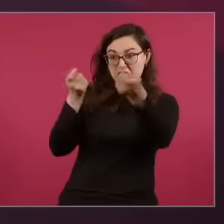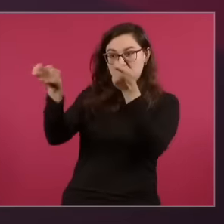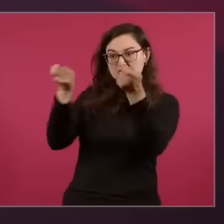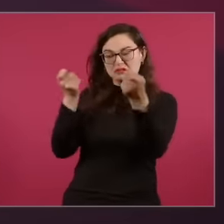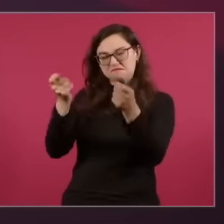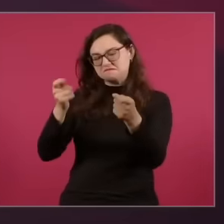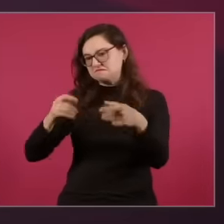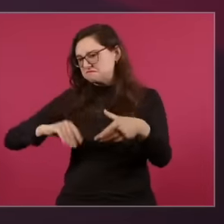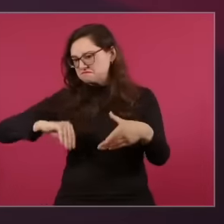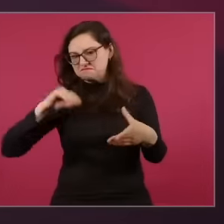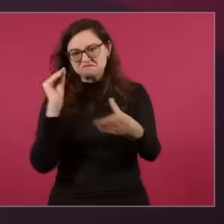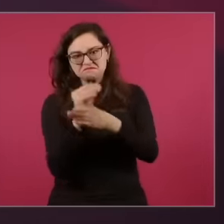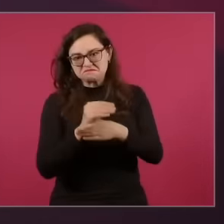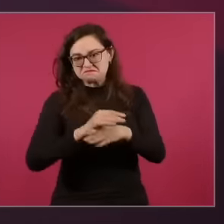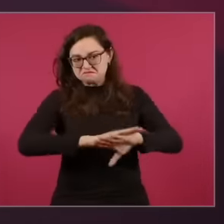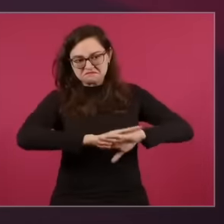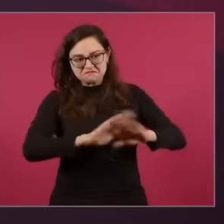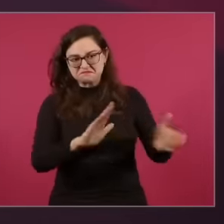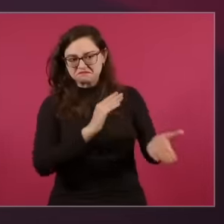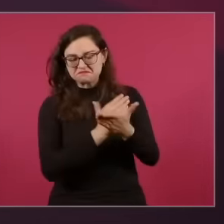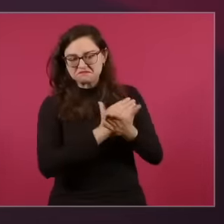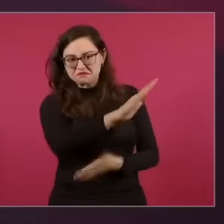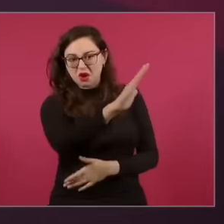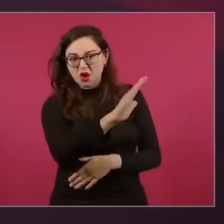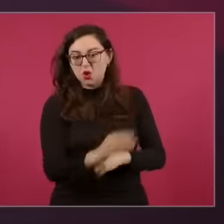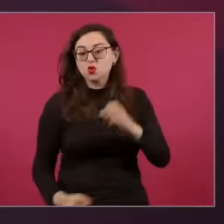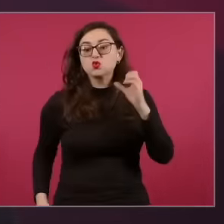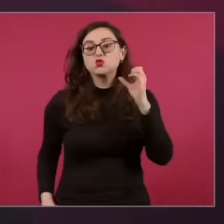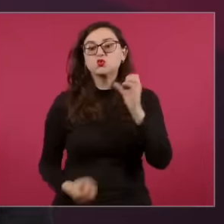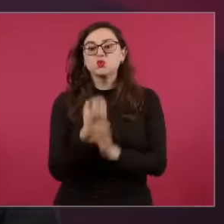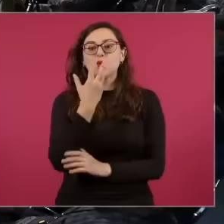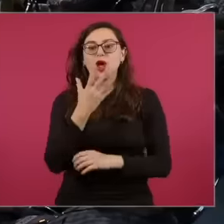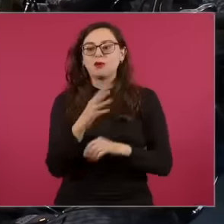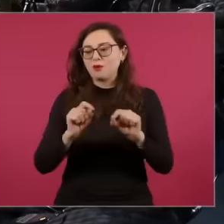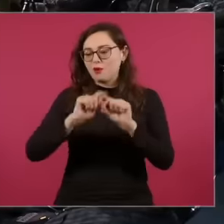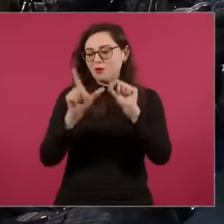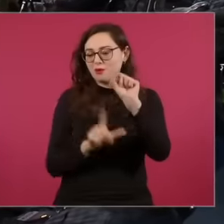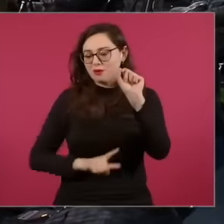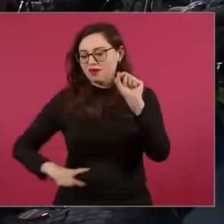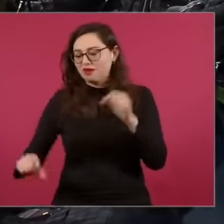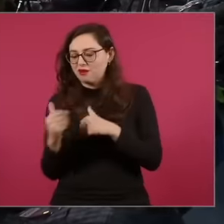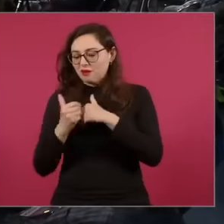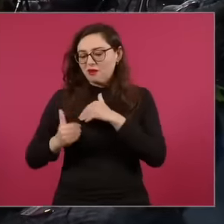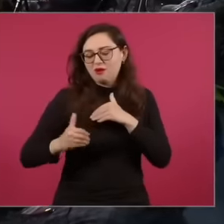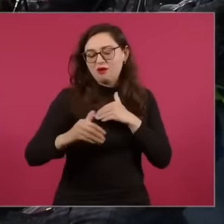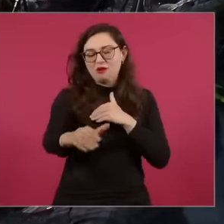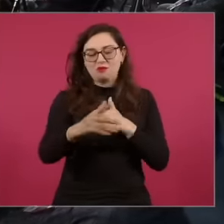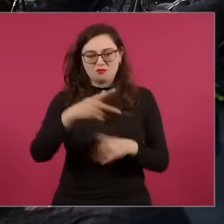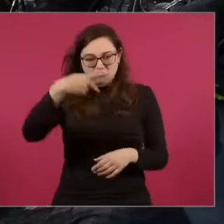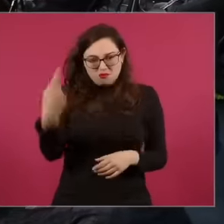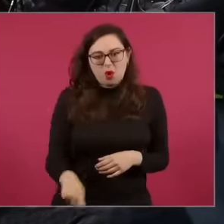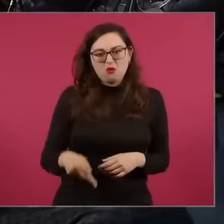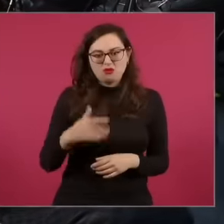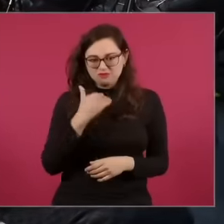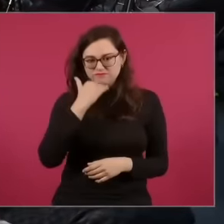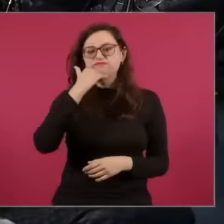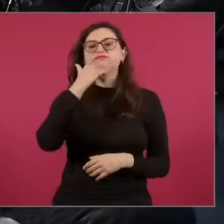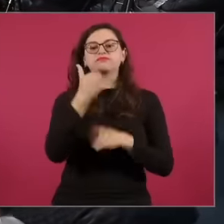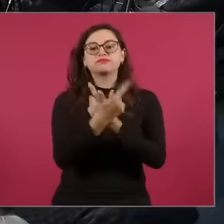to have its own path free of dignity and sovereignty, so that is what this meeting is about